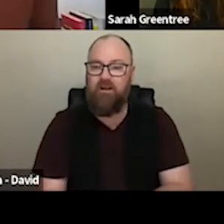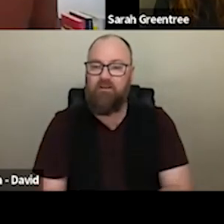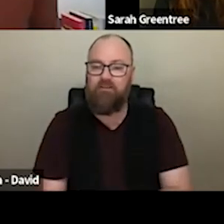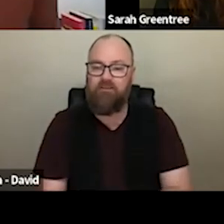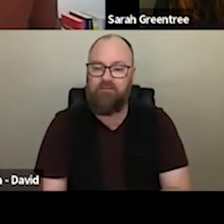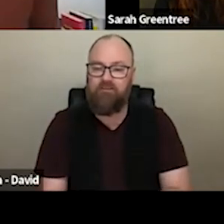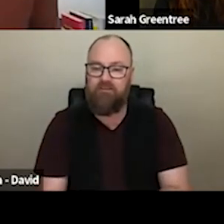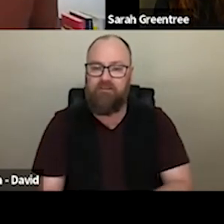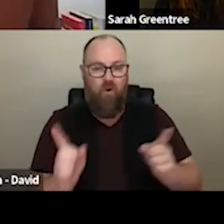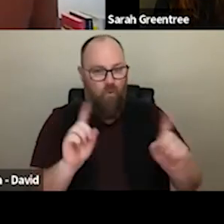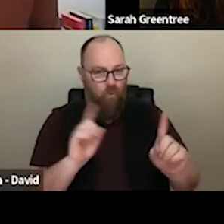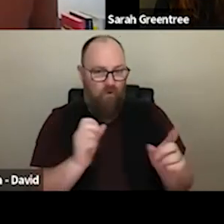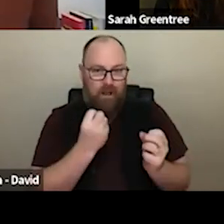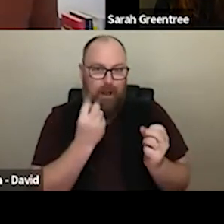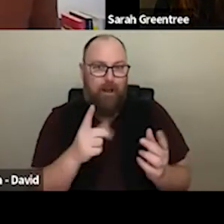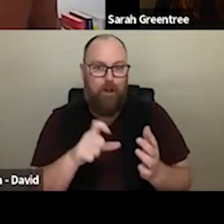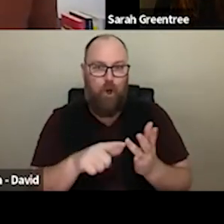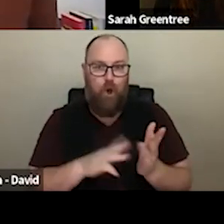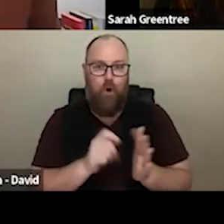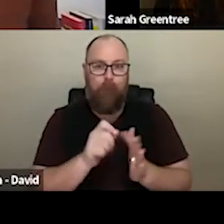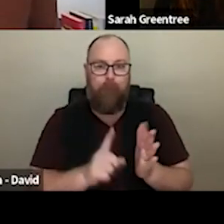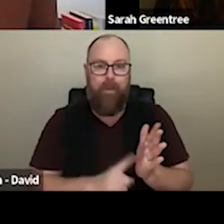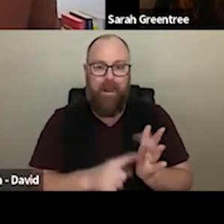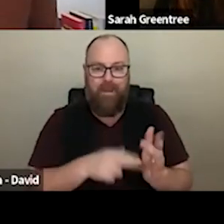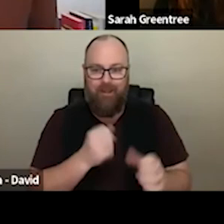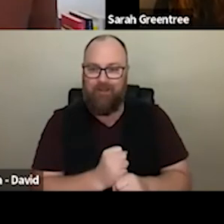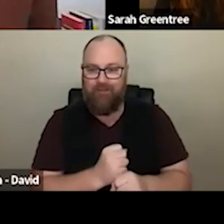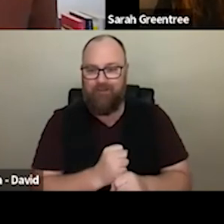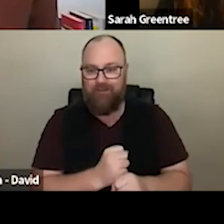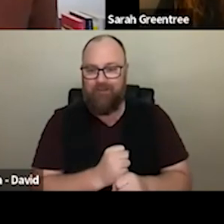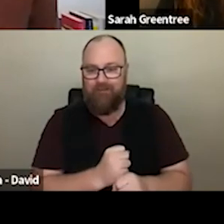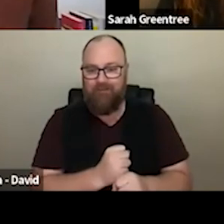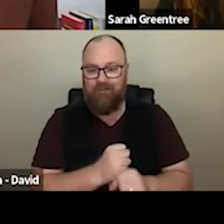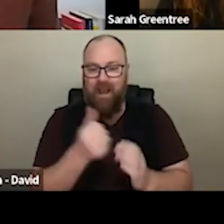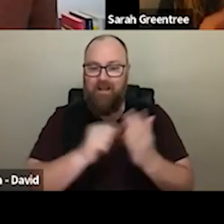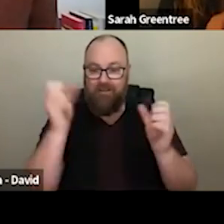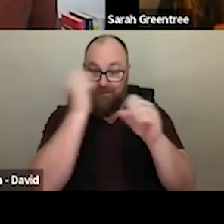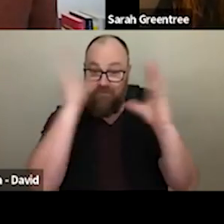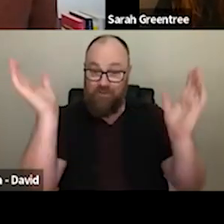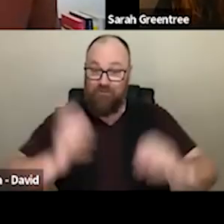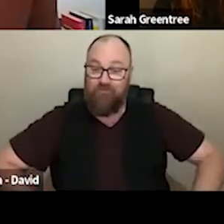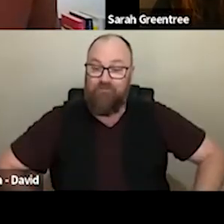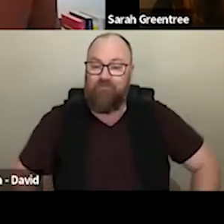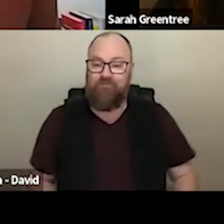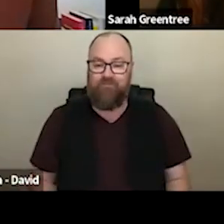sense of what an I know I have a bit of a sense of what that's not compelling, for forty- vision looks like compelling artistic four-year vision looks